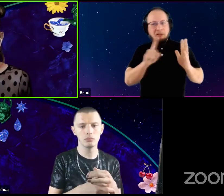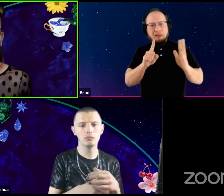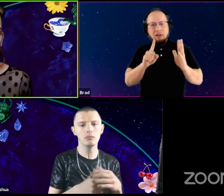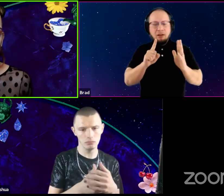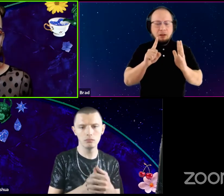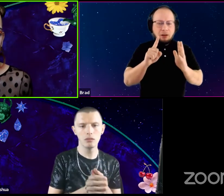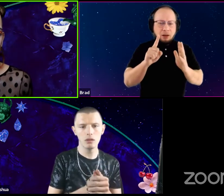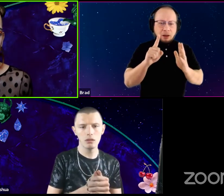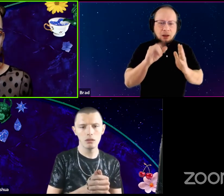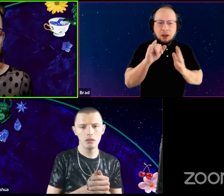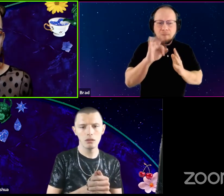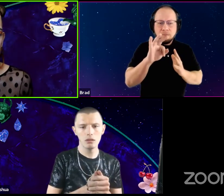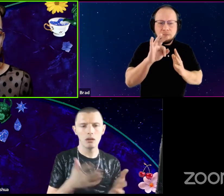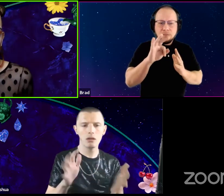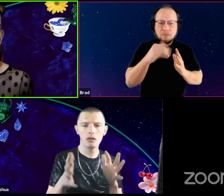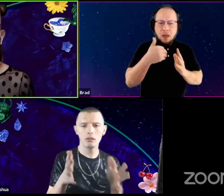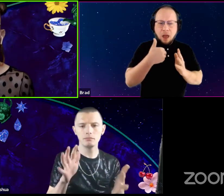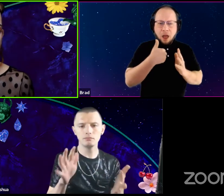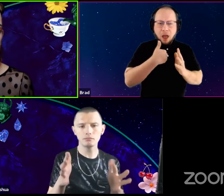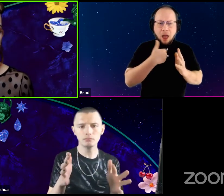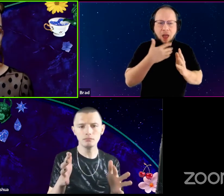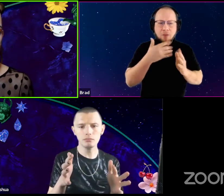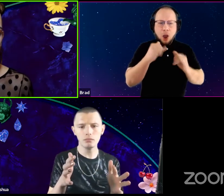If there is a common understanding?